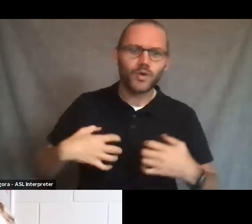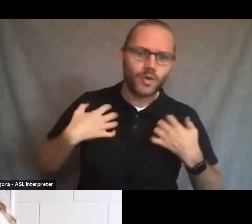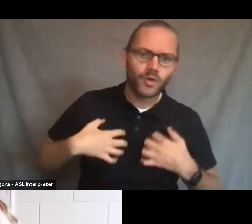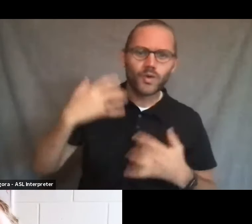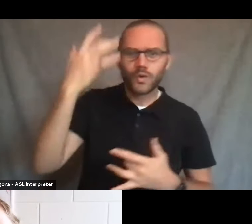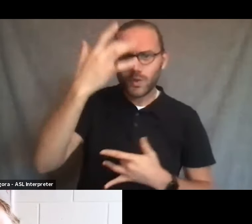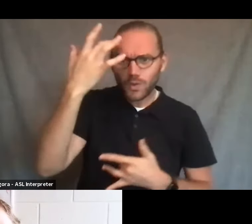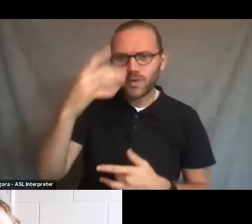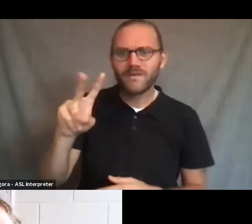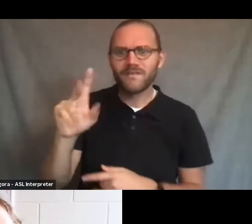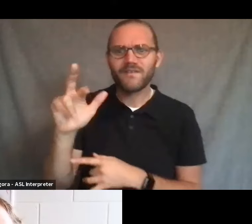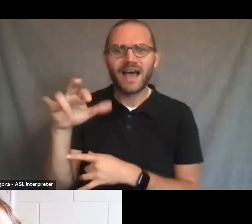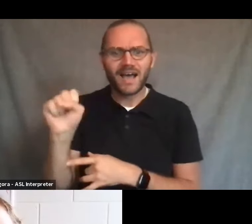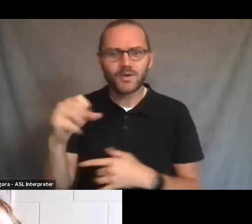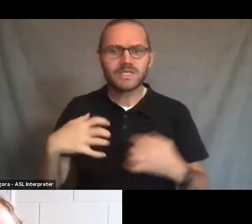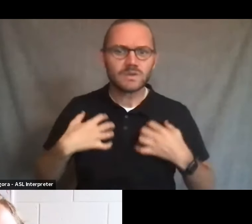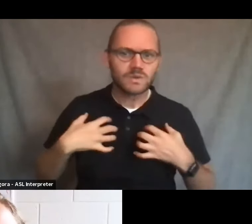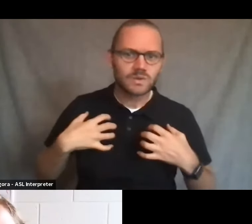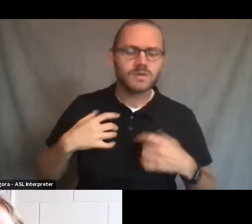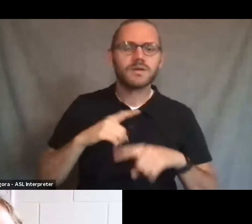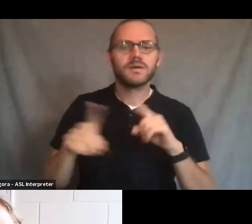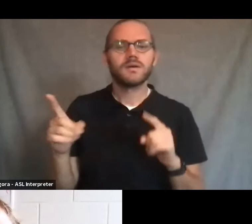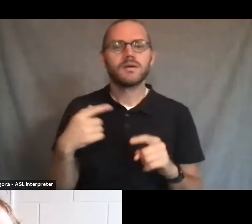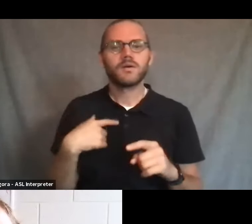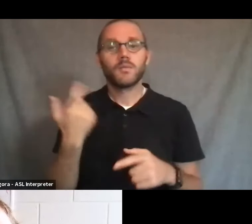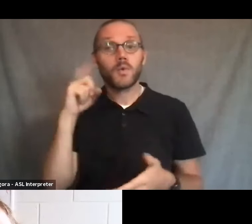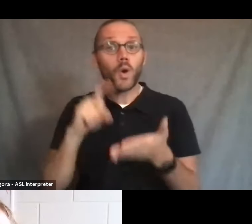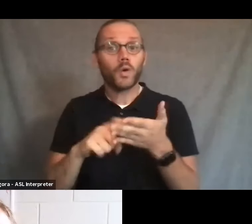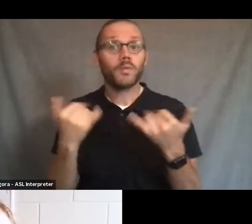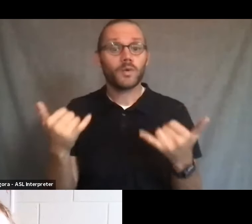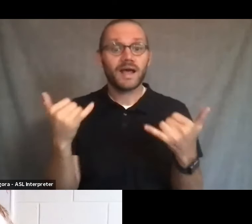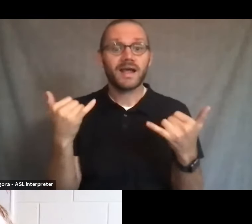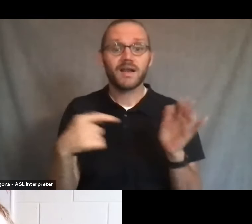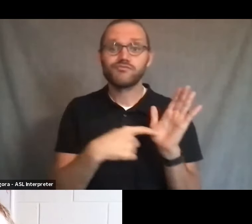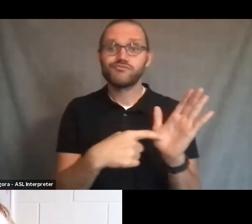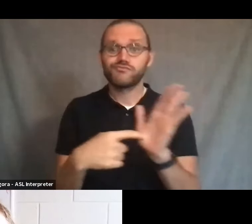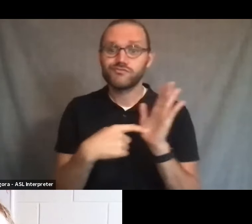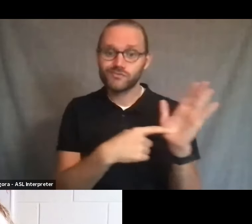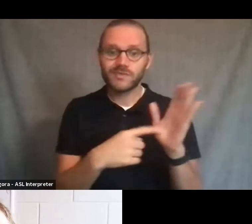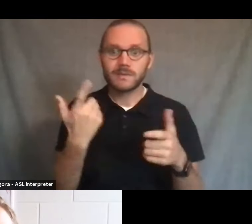is the one that's biggest, notable, the most notable signal right now is we're seeing a big surge of that around.